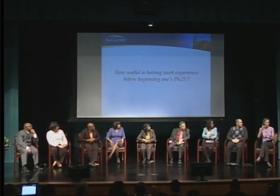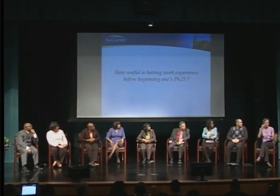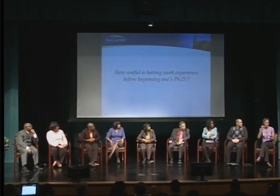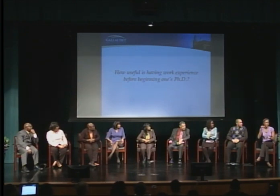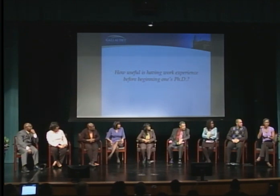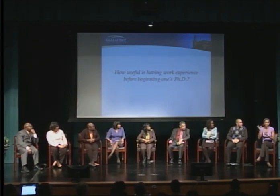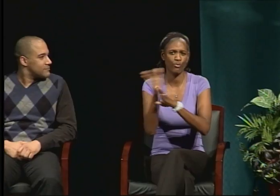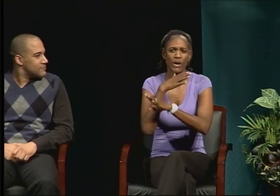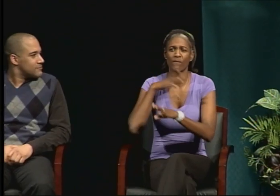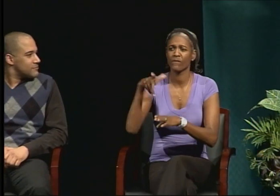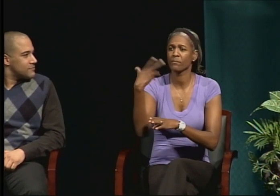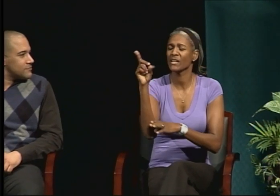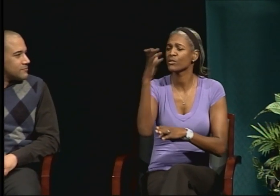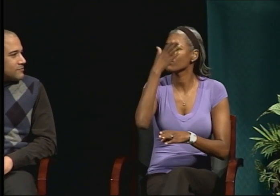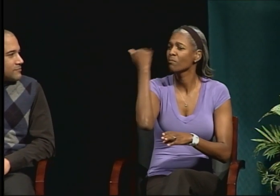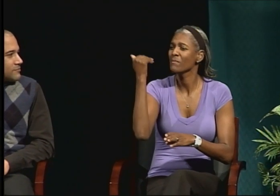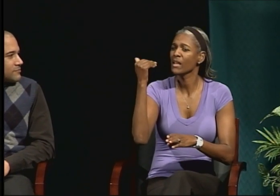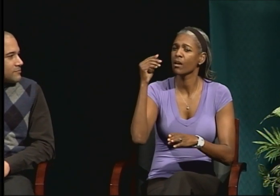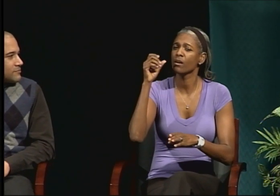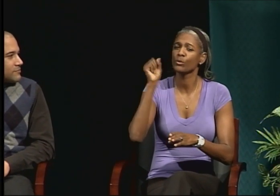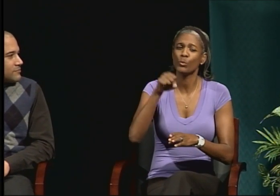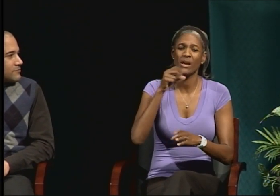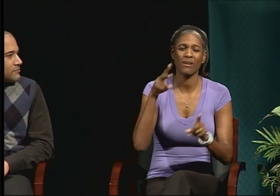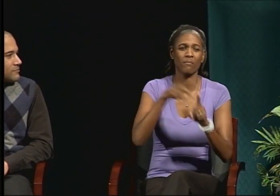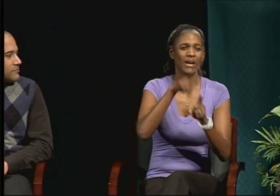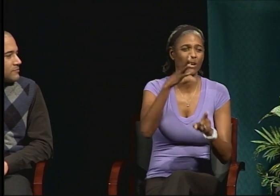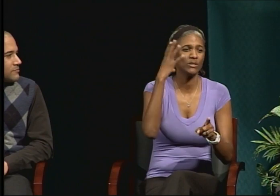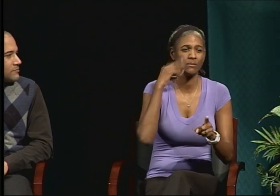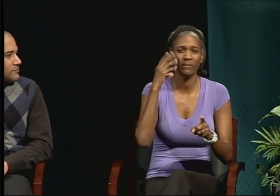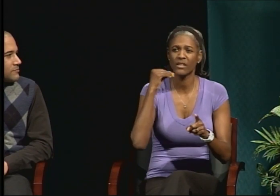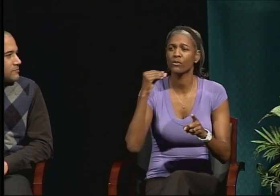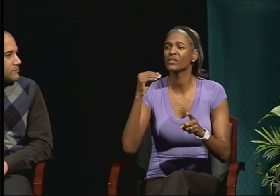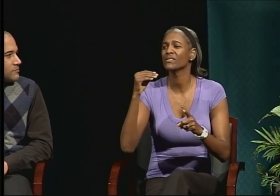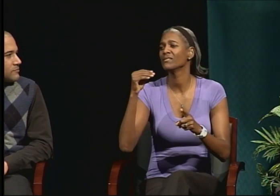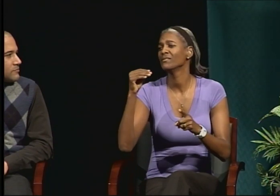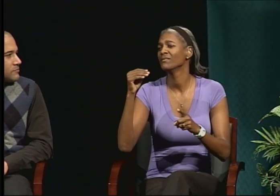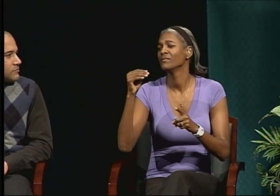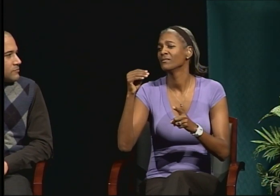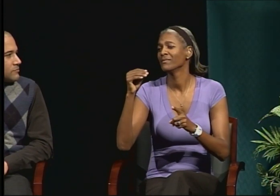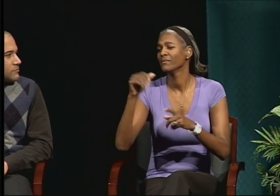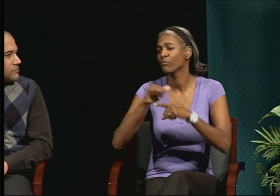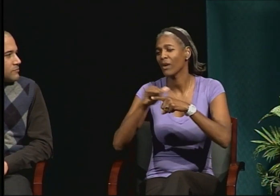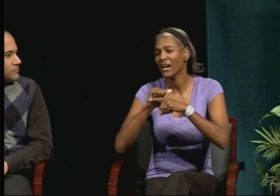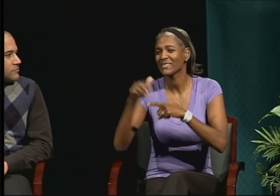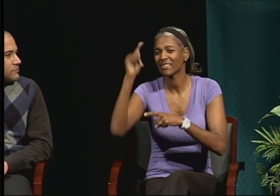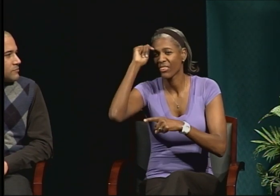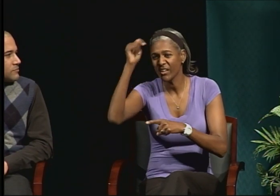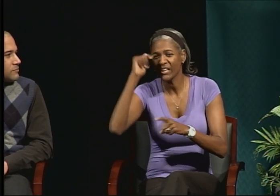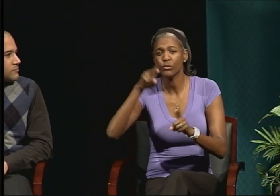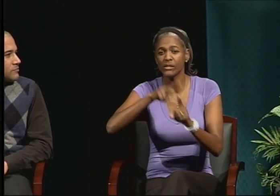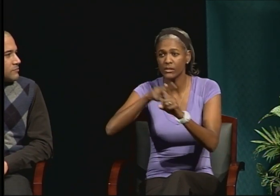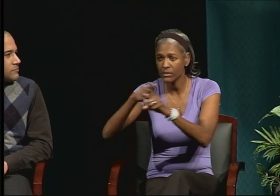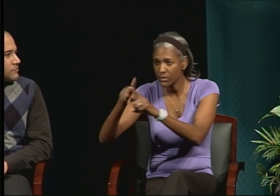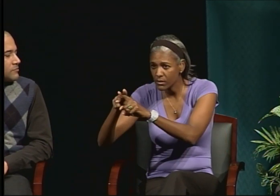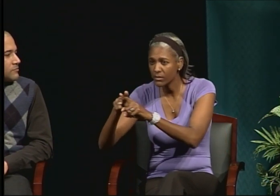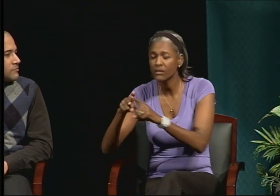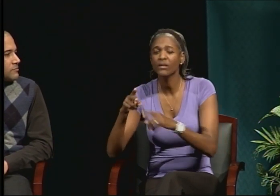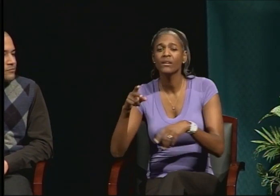Because, again, applying the theory to practice makes your study much easier.